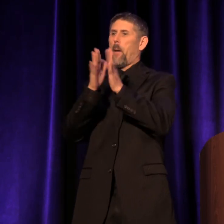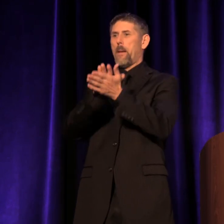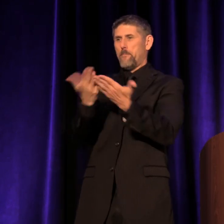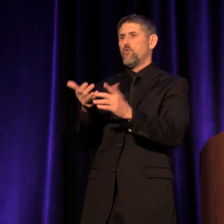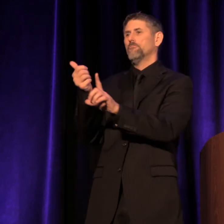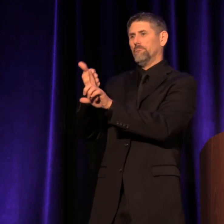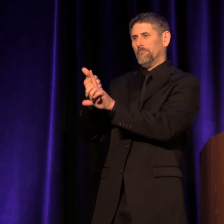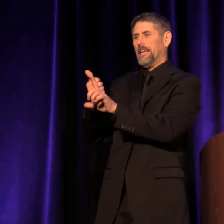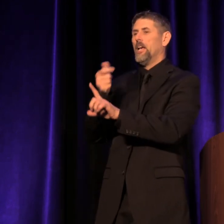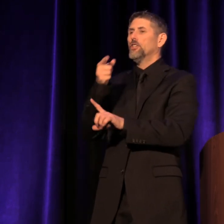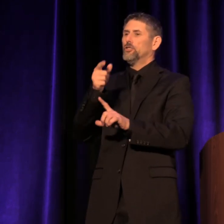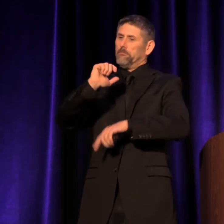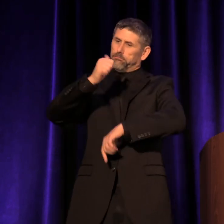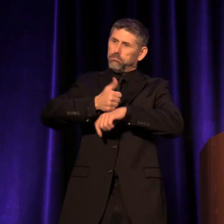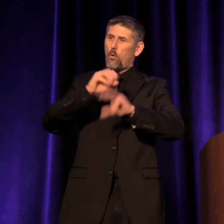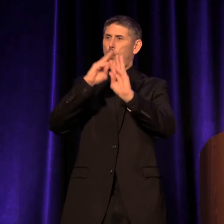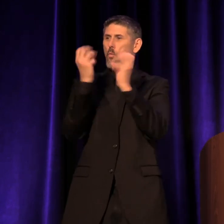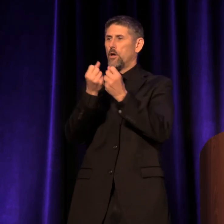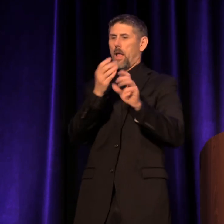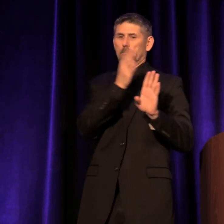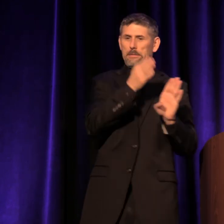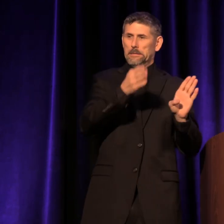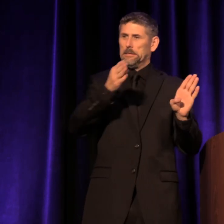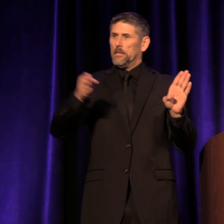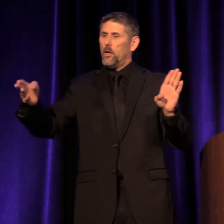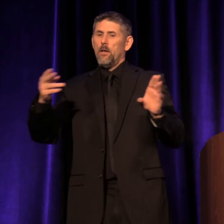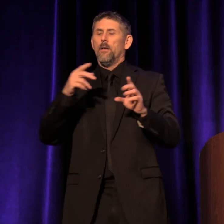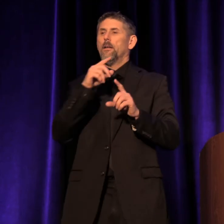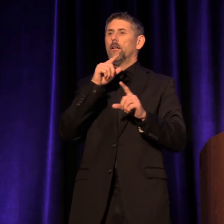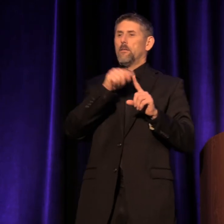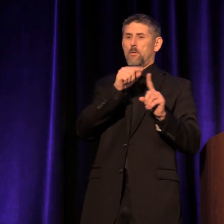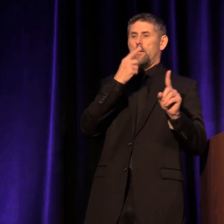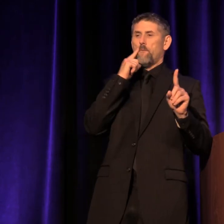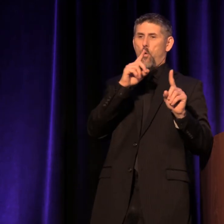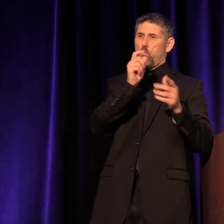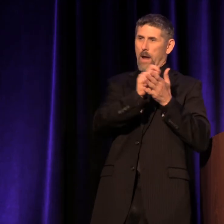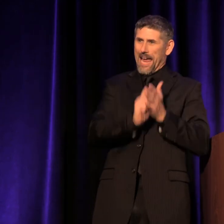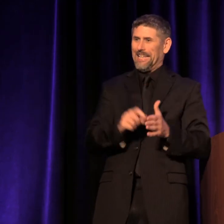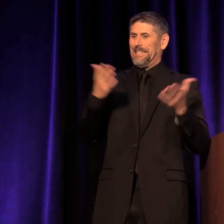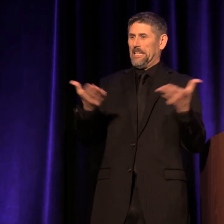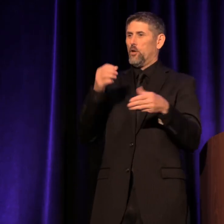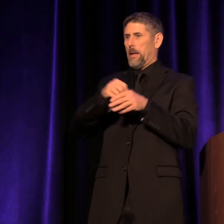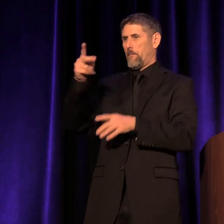She also founded the workshop series Corporeal Writing here in Portland, Oregon.